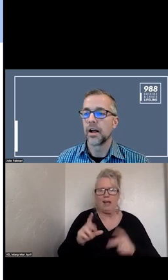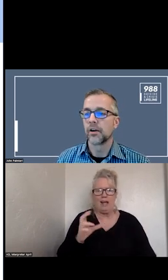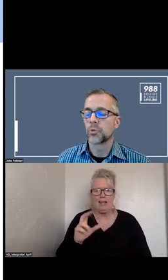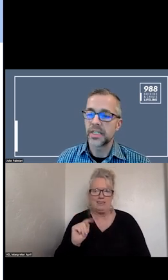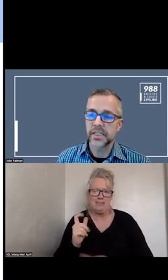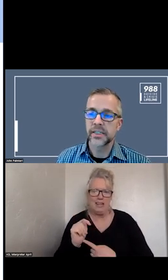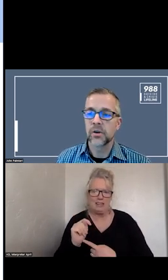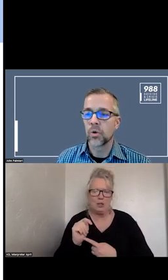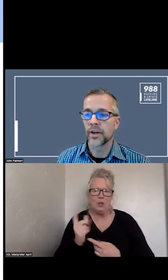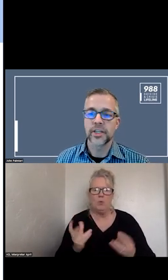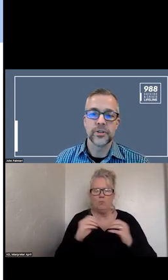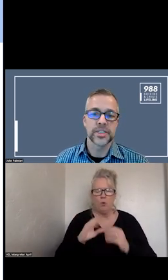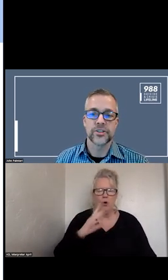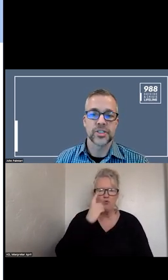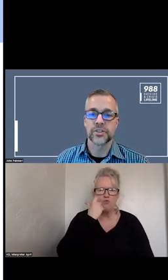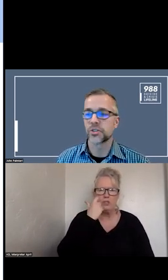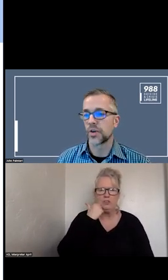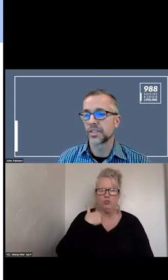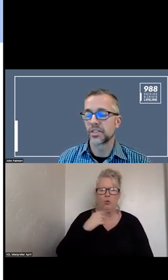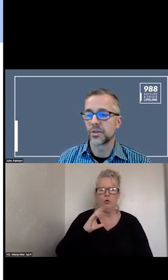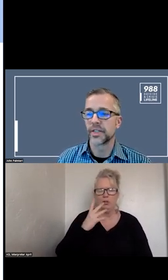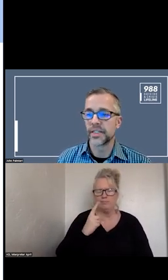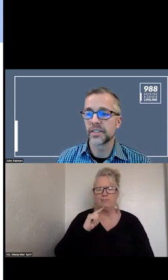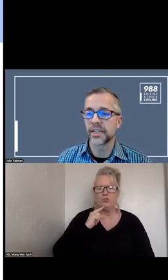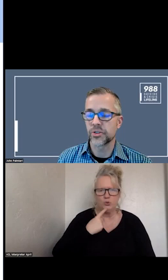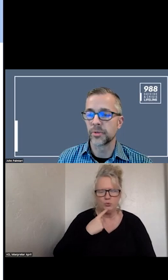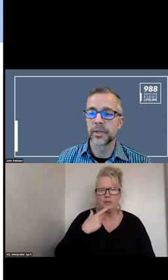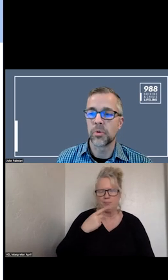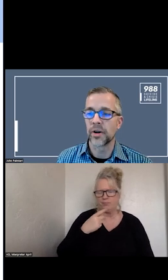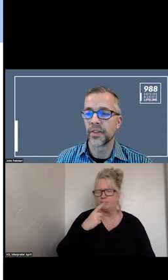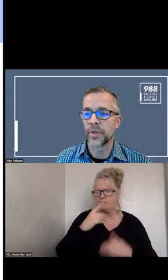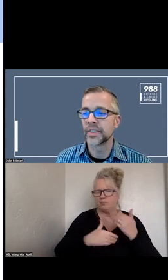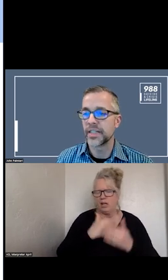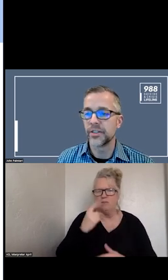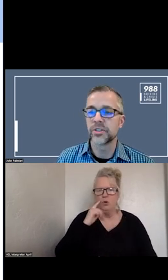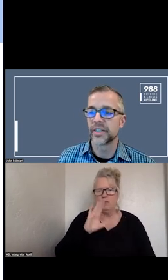RECENT OR CUTE STAGES OF DISTRESS. IT IS IMPORTANT THAT WE CONTINUE TO